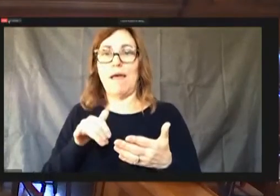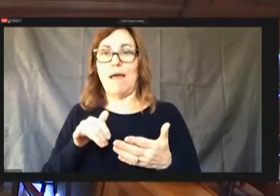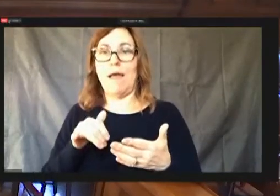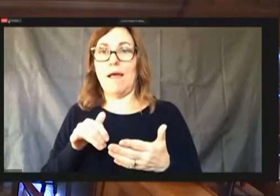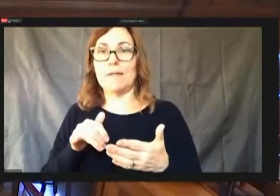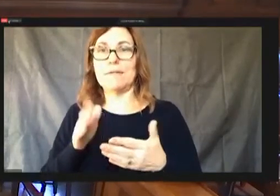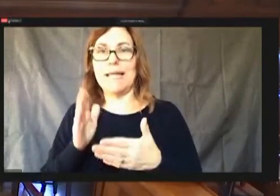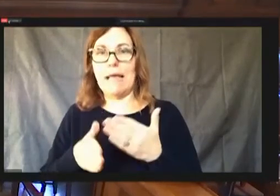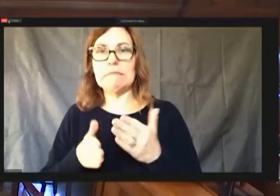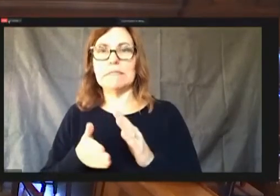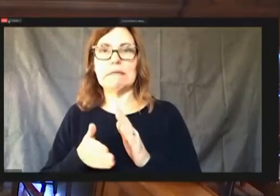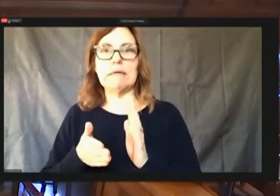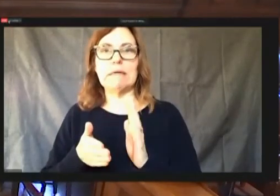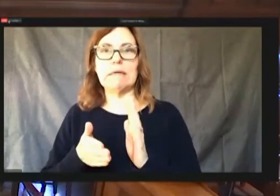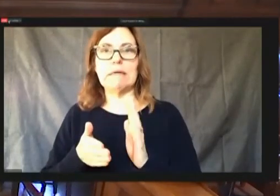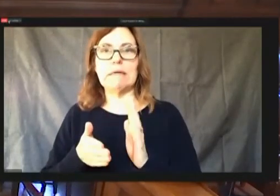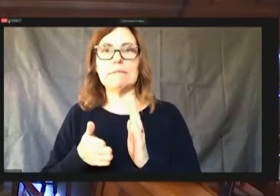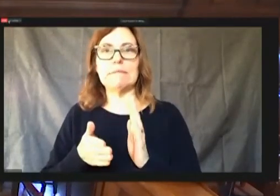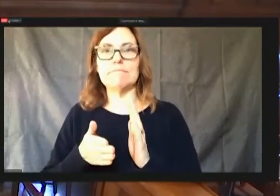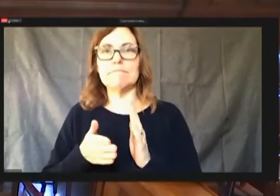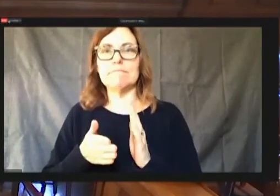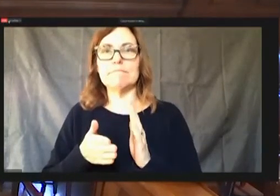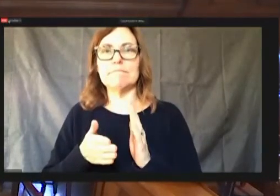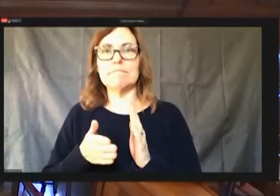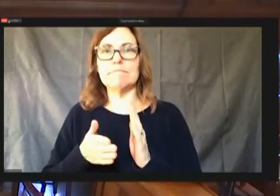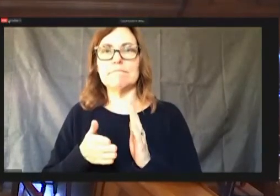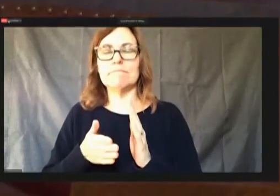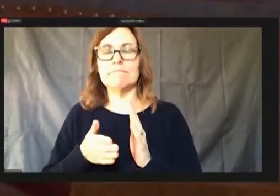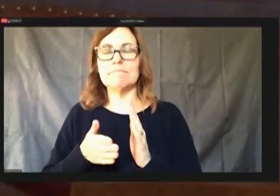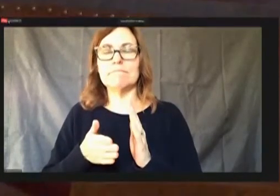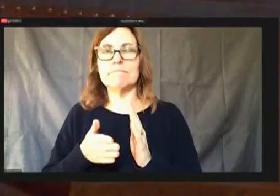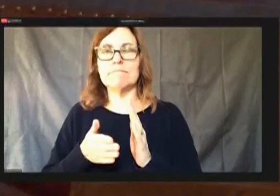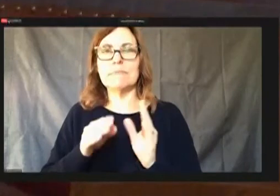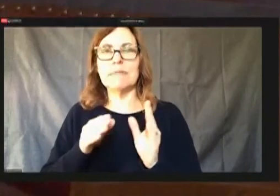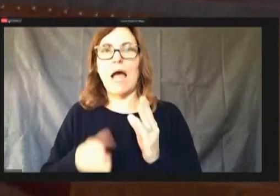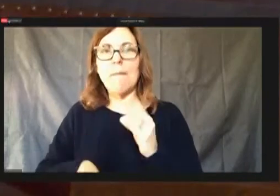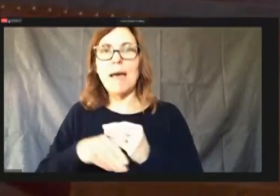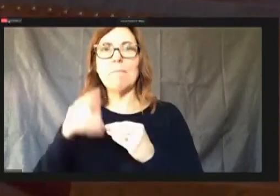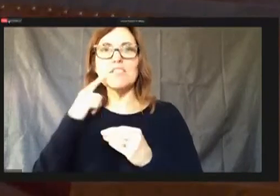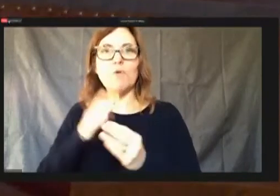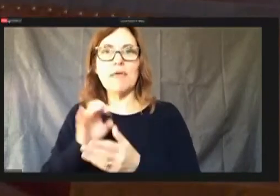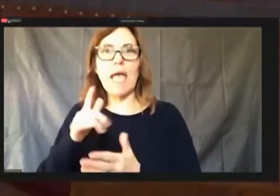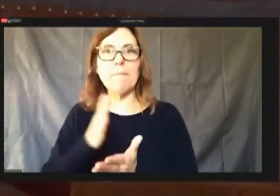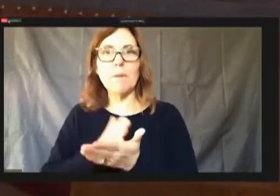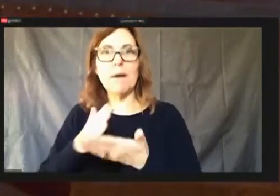Need to make note that this line item vote in our budget hearing process for this year,